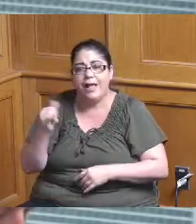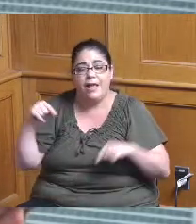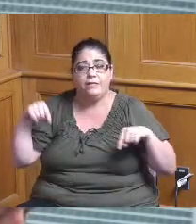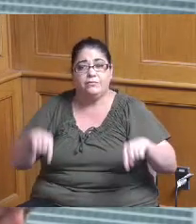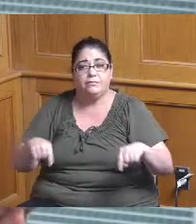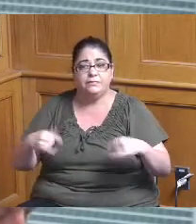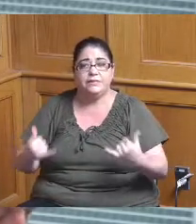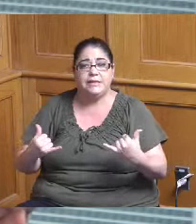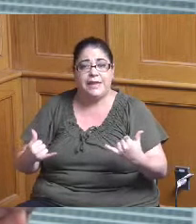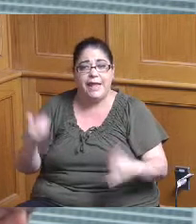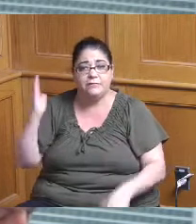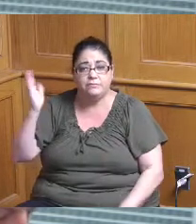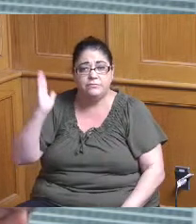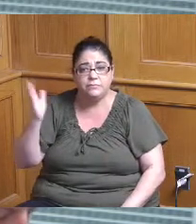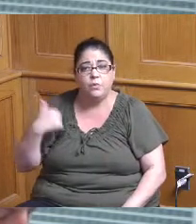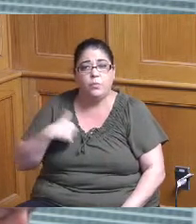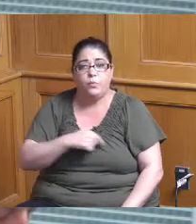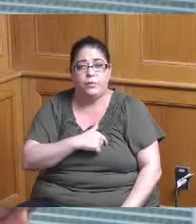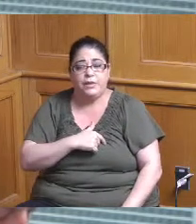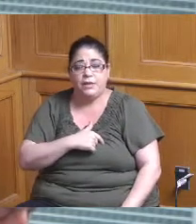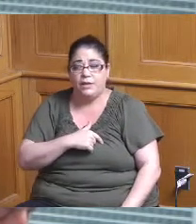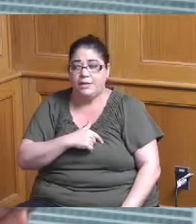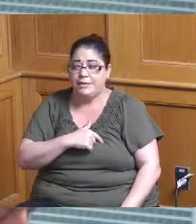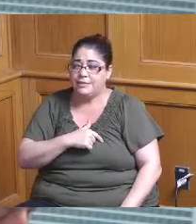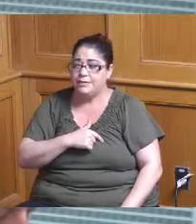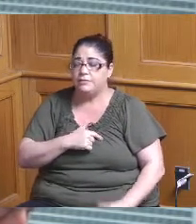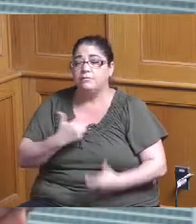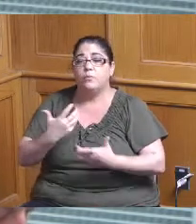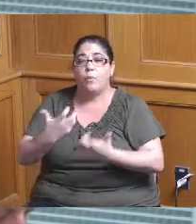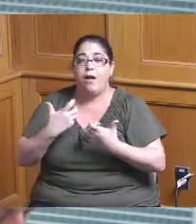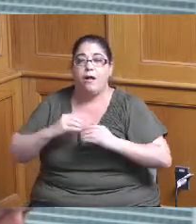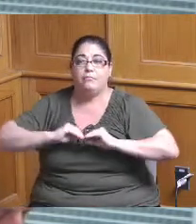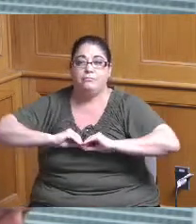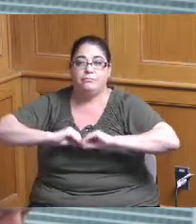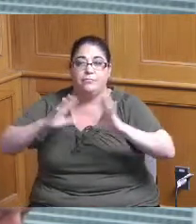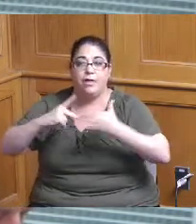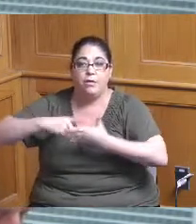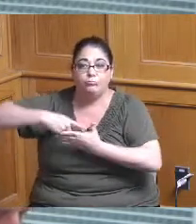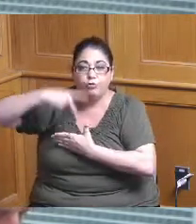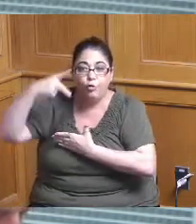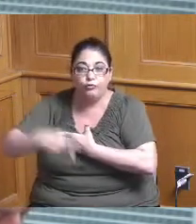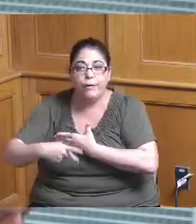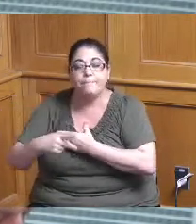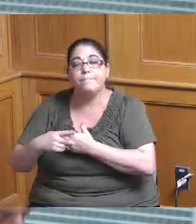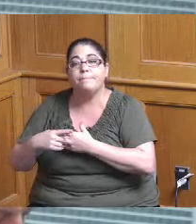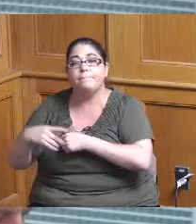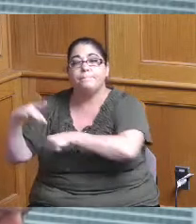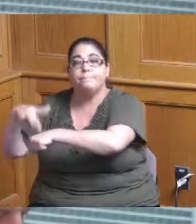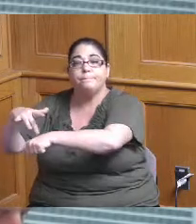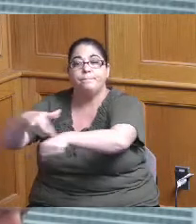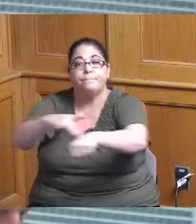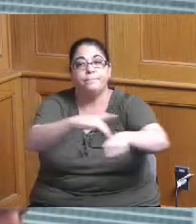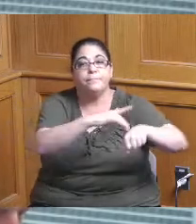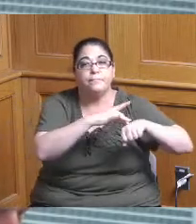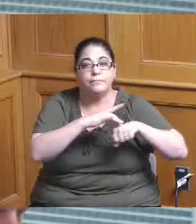we we were really you know wanted to just give a program overview based on the request we won't